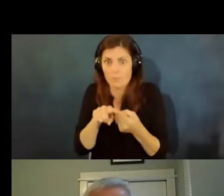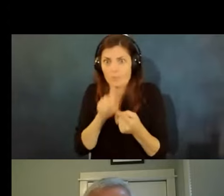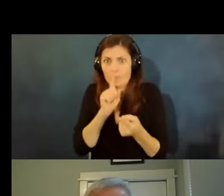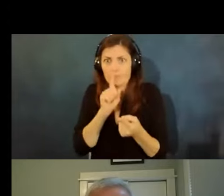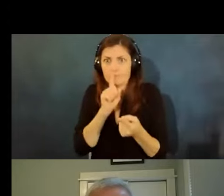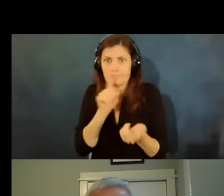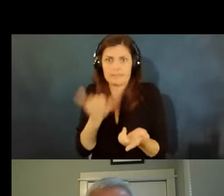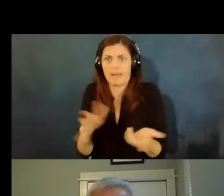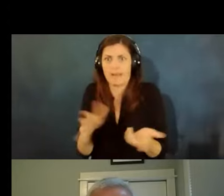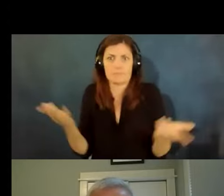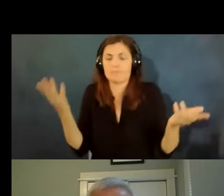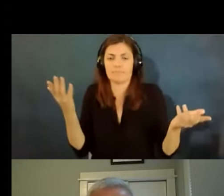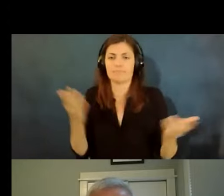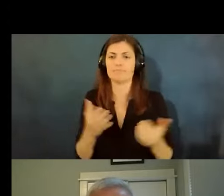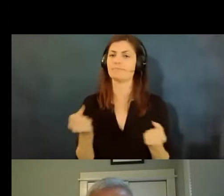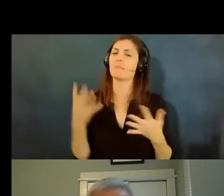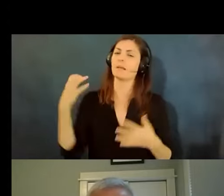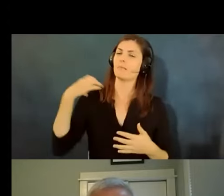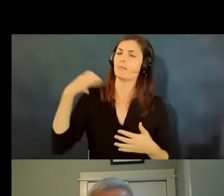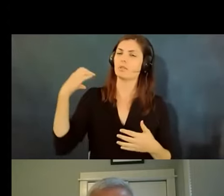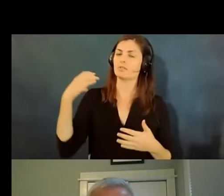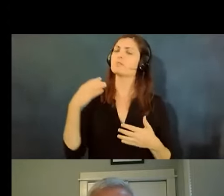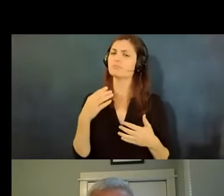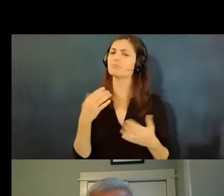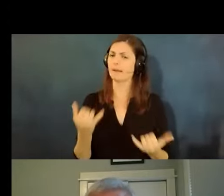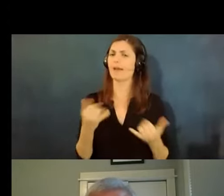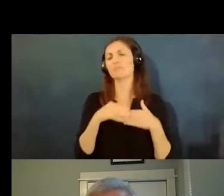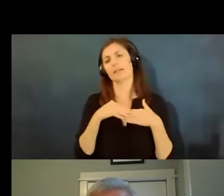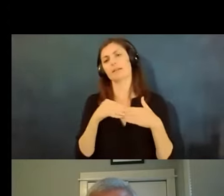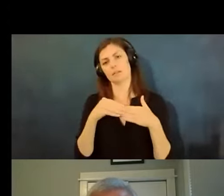many employers are being flexible now they realize the problems with this